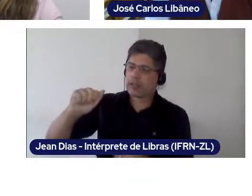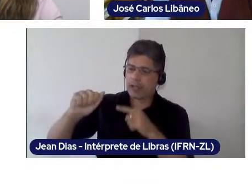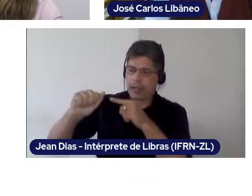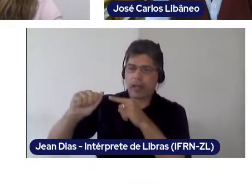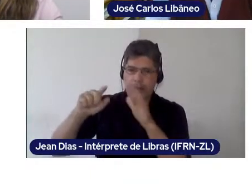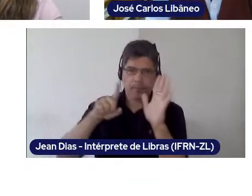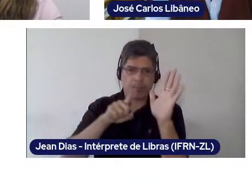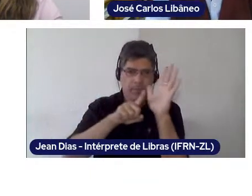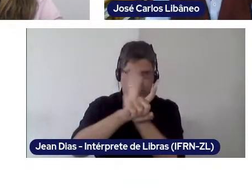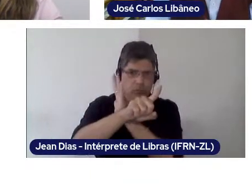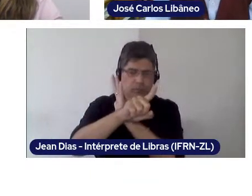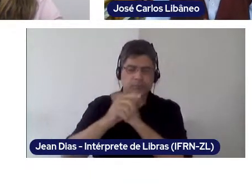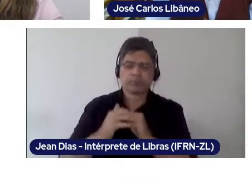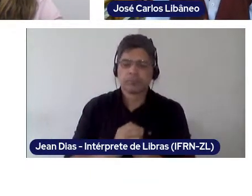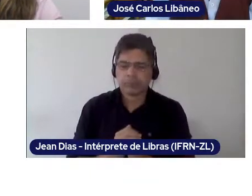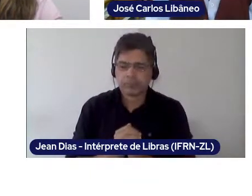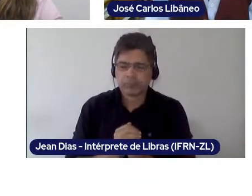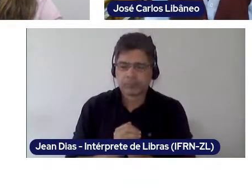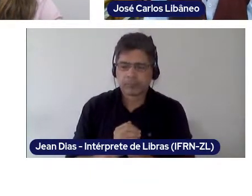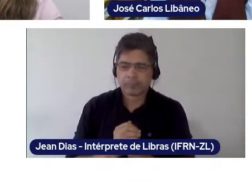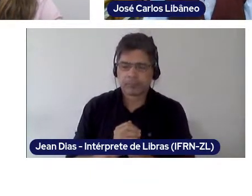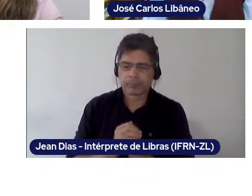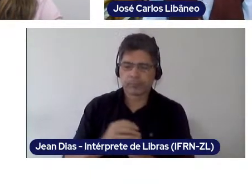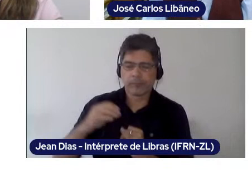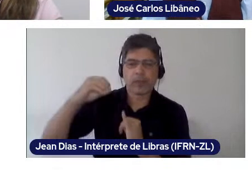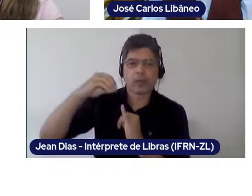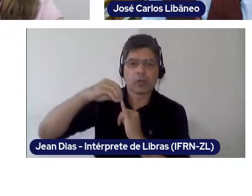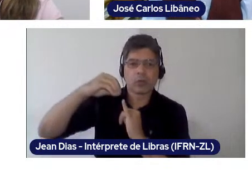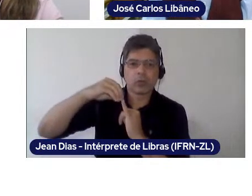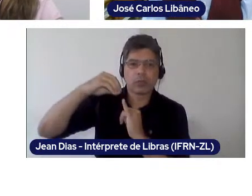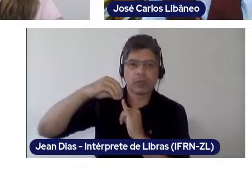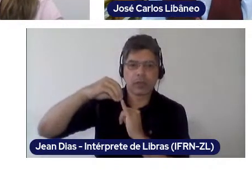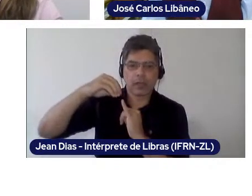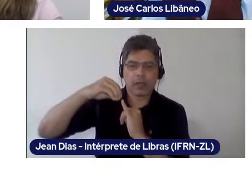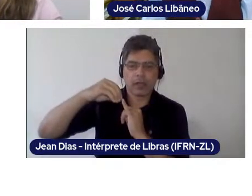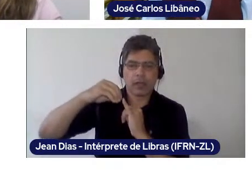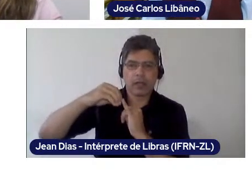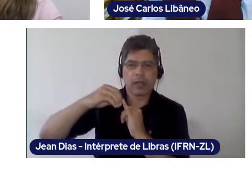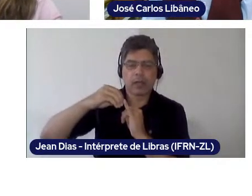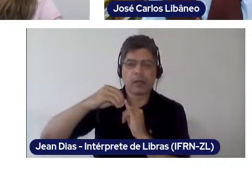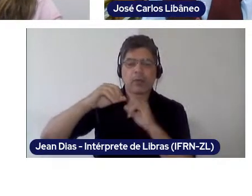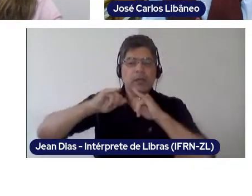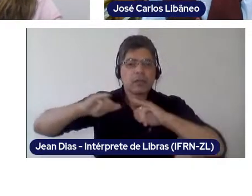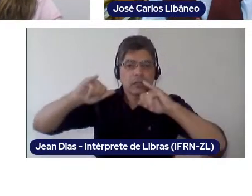"INEP (National Institute of Educational Studies and Researches) has recently published the 2021performance rates.